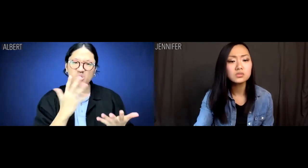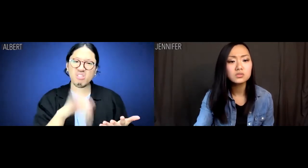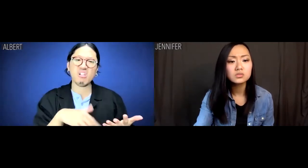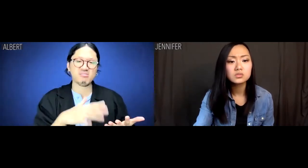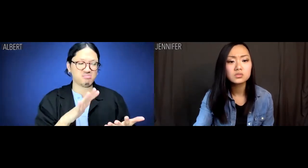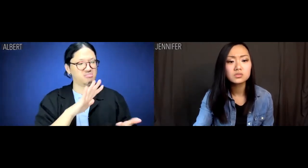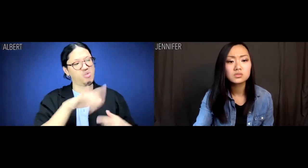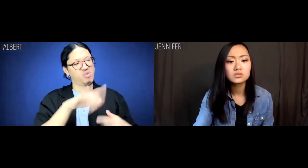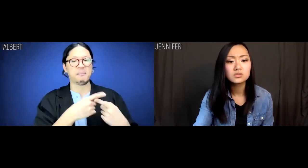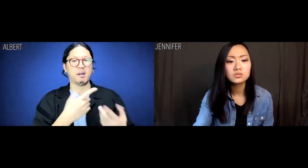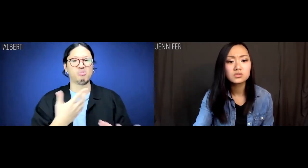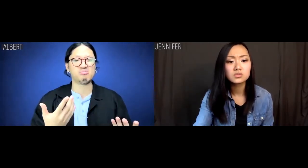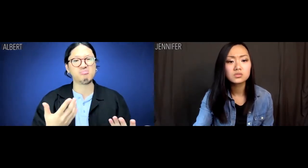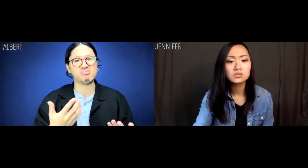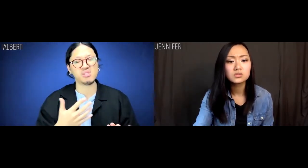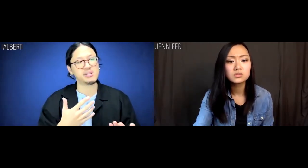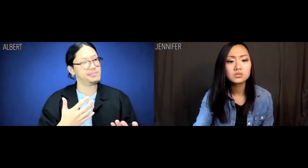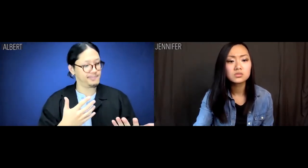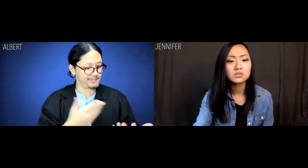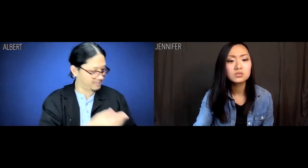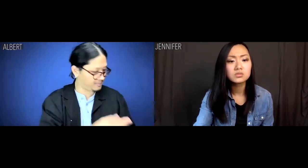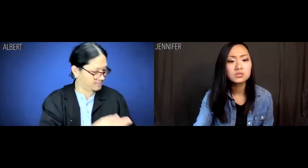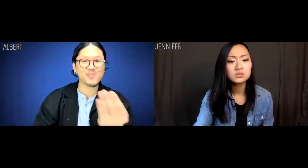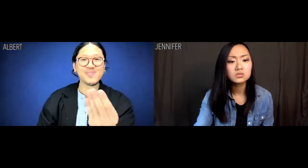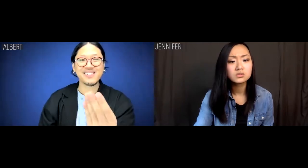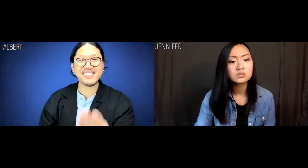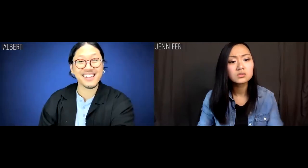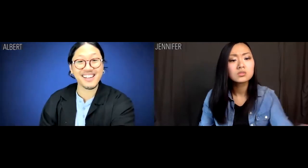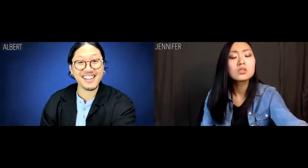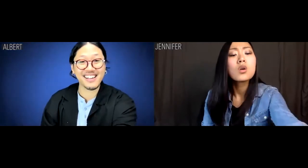and that's what all their shows are about. See?